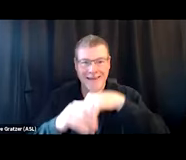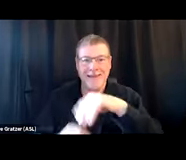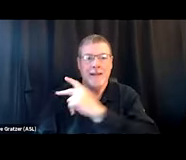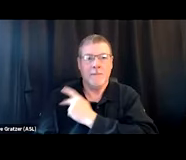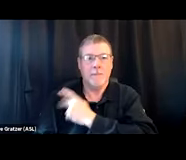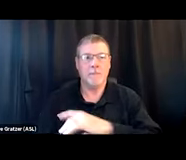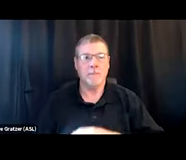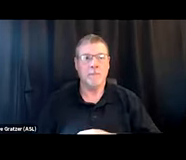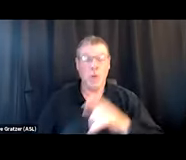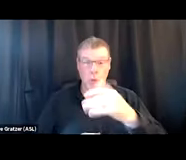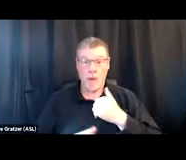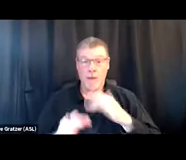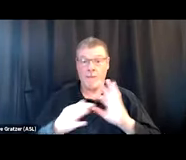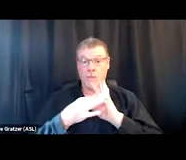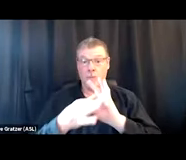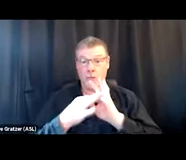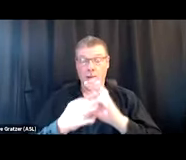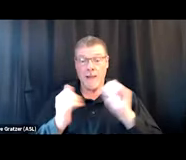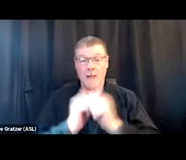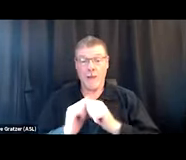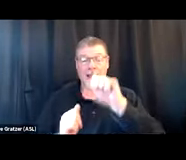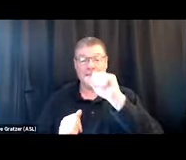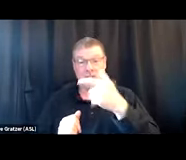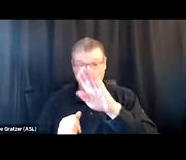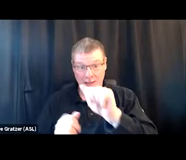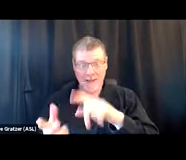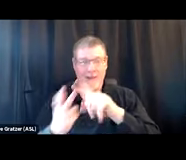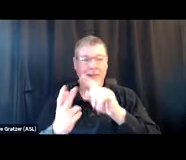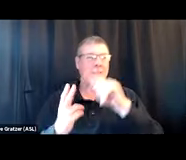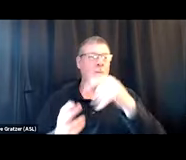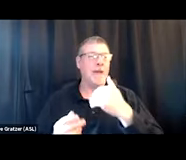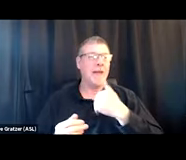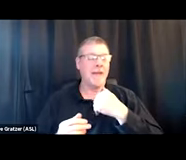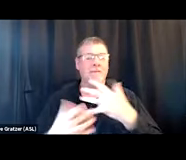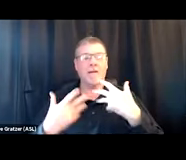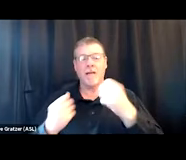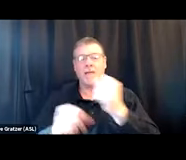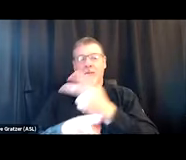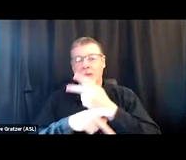Do you have the relationships with your FQHC? Do you have your relationships with, like, a healthcare for the homeless provider,